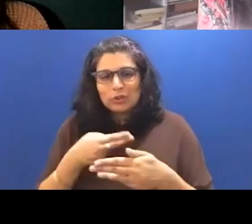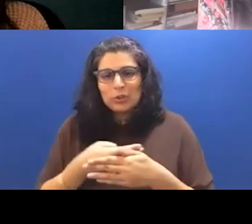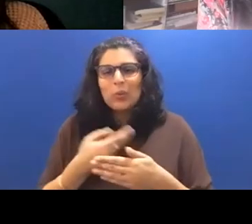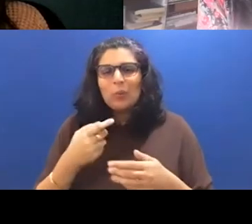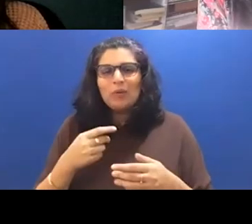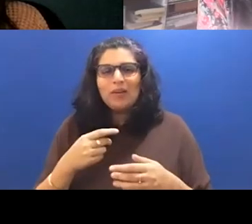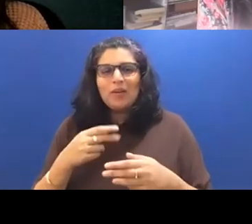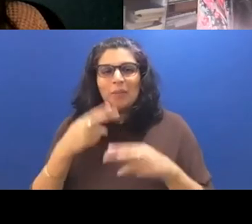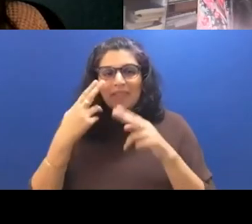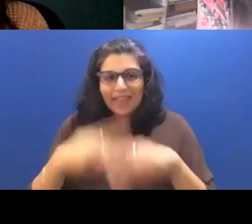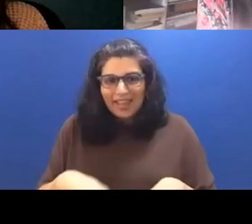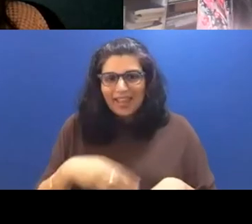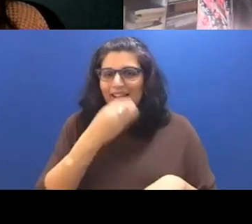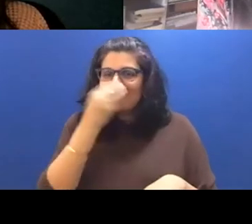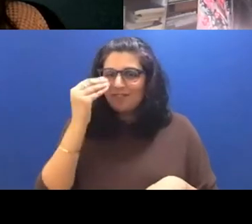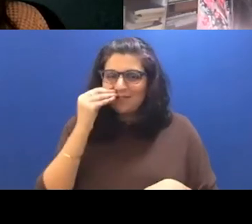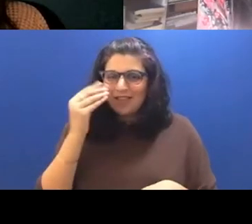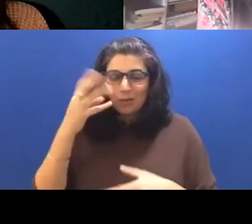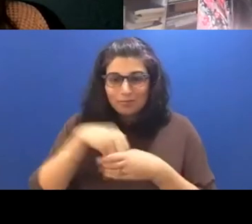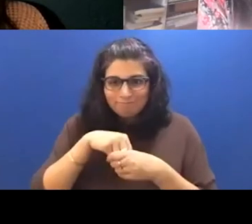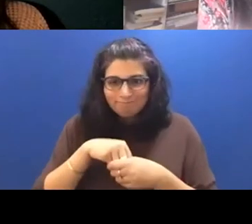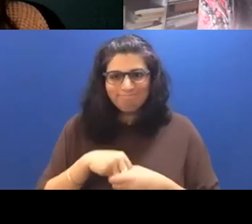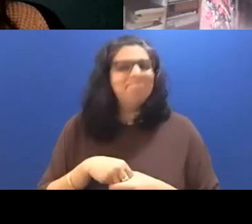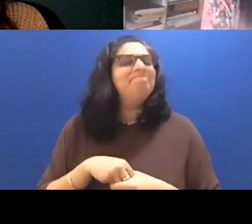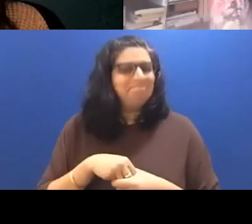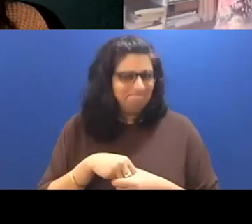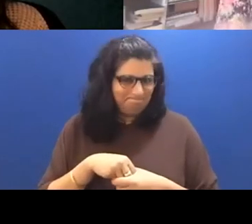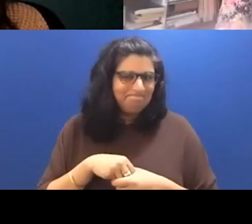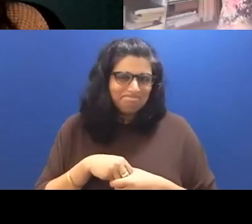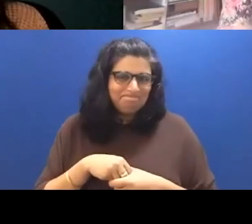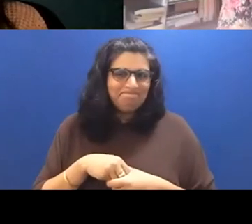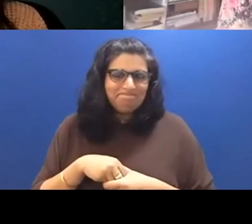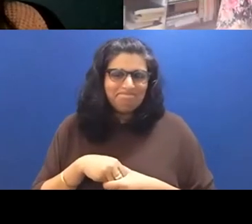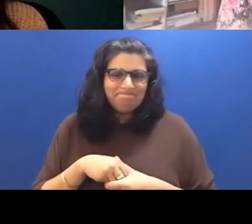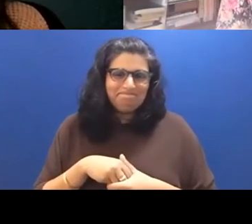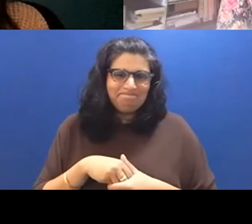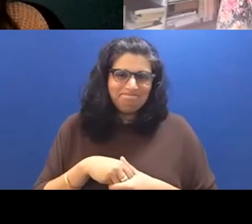But you're right because A and the flour beautifully.